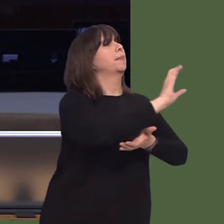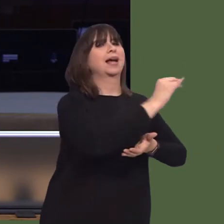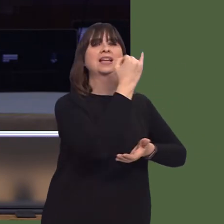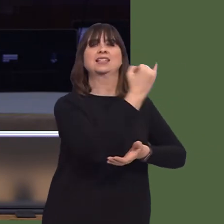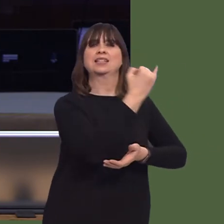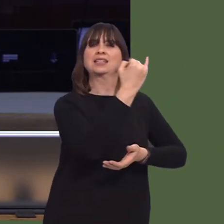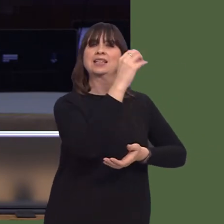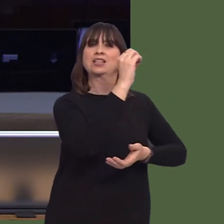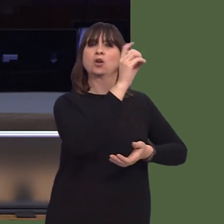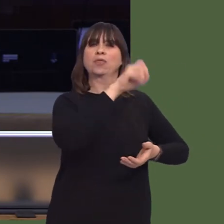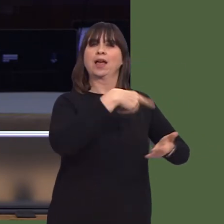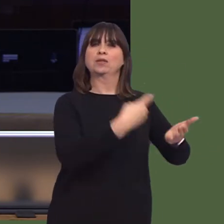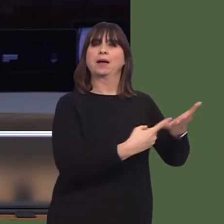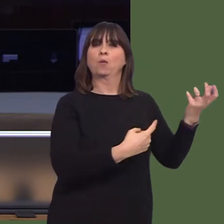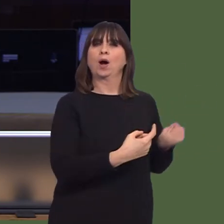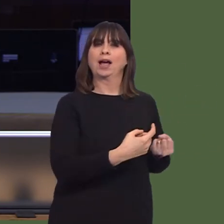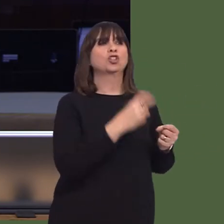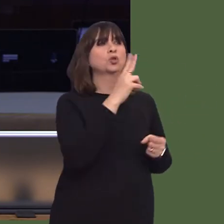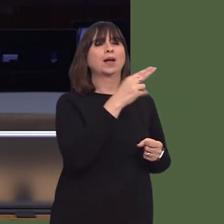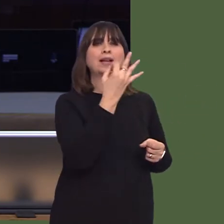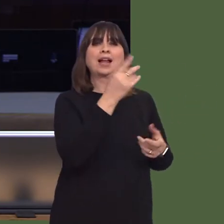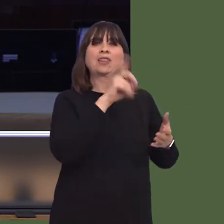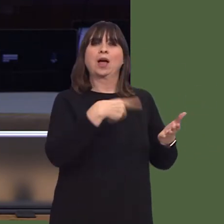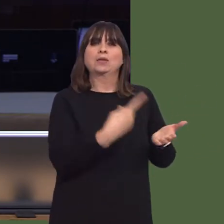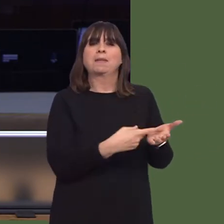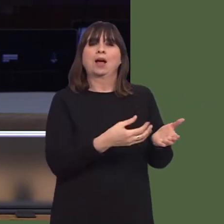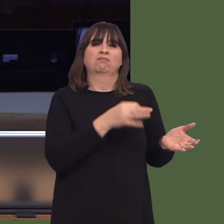adulthood have a good chance of continuity of care.